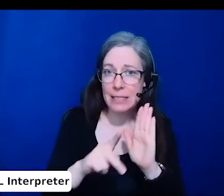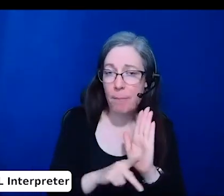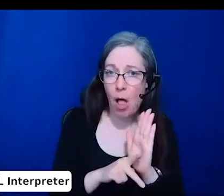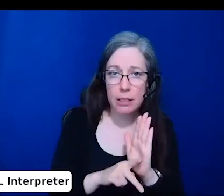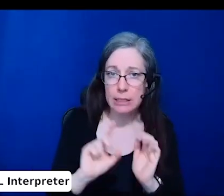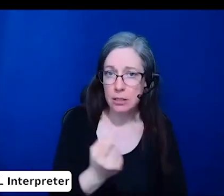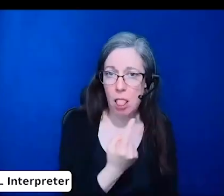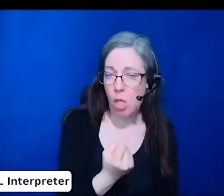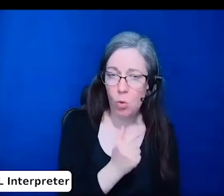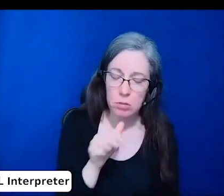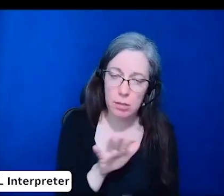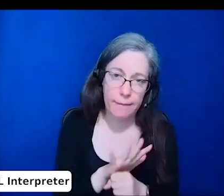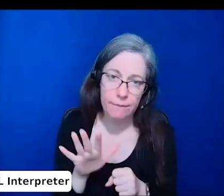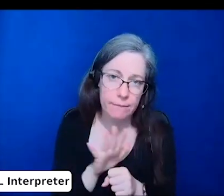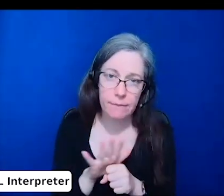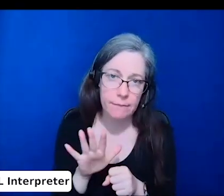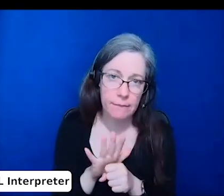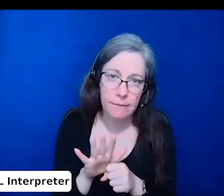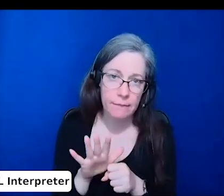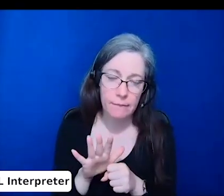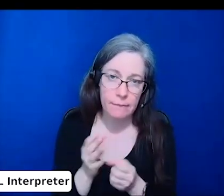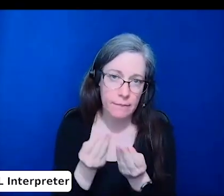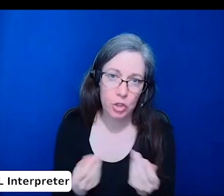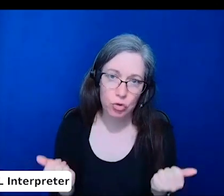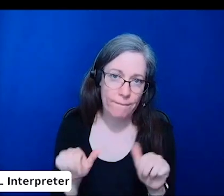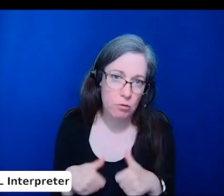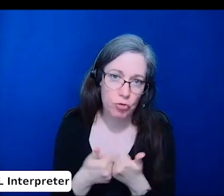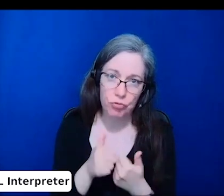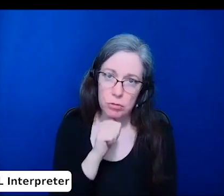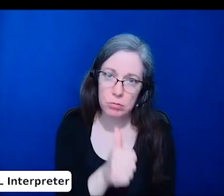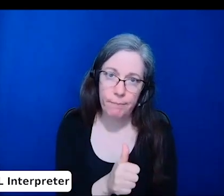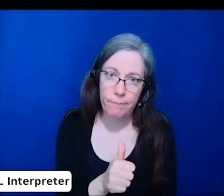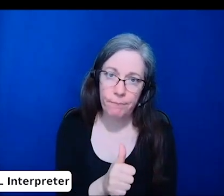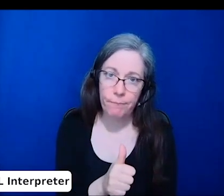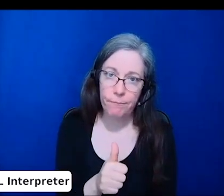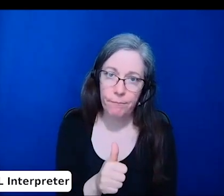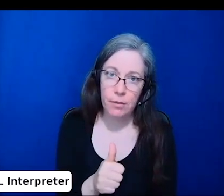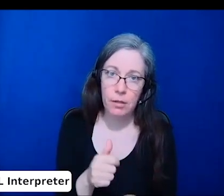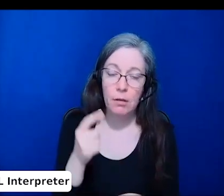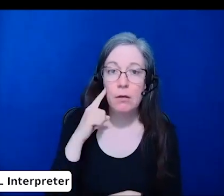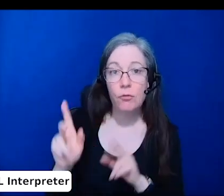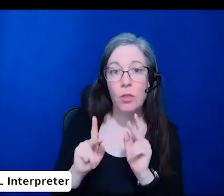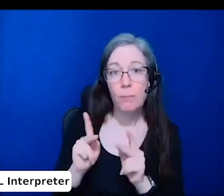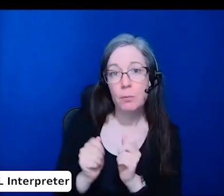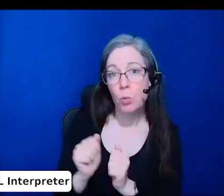we've identified in terms of people with disabilities participating in science,